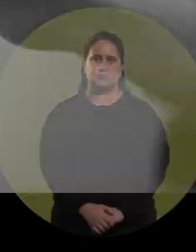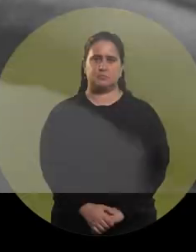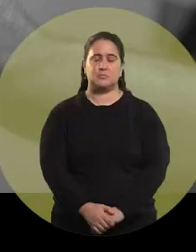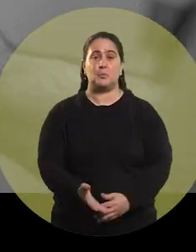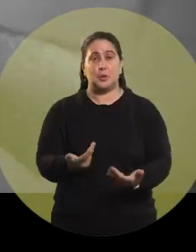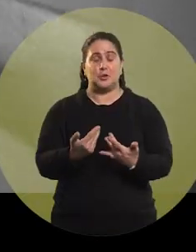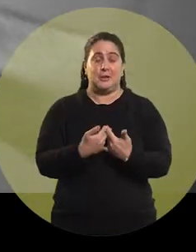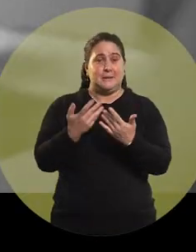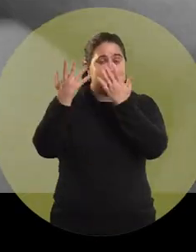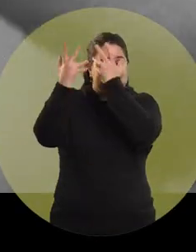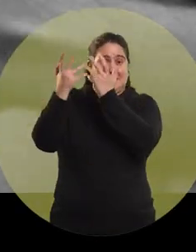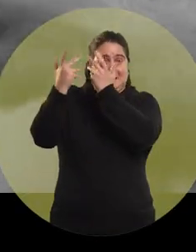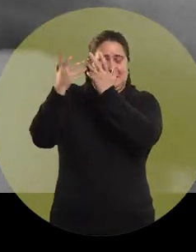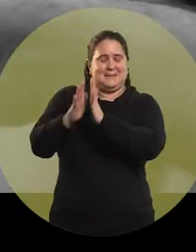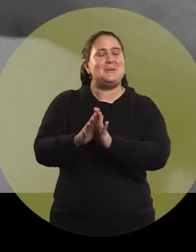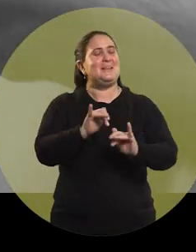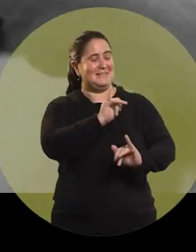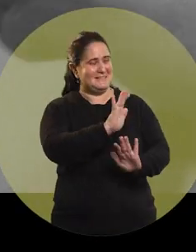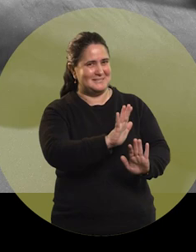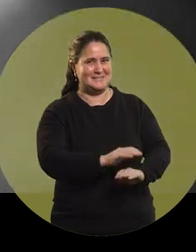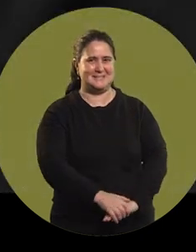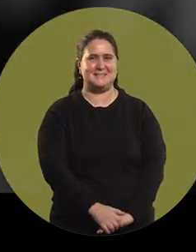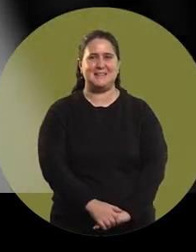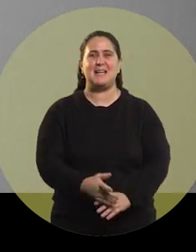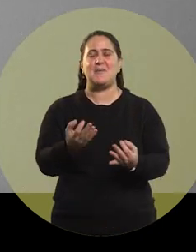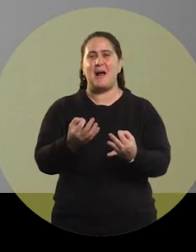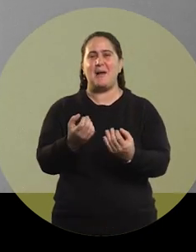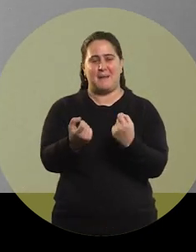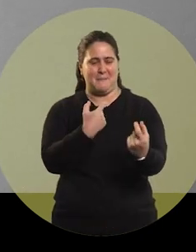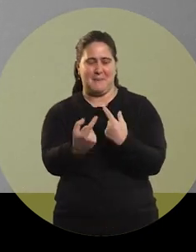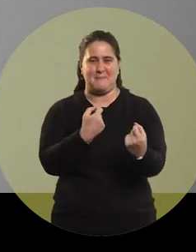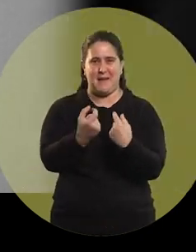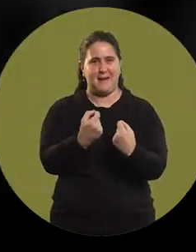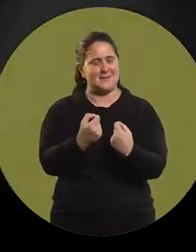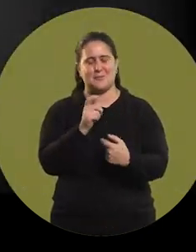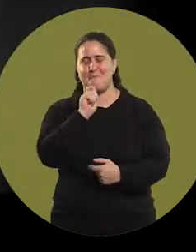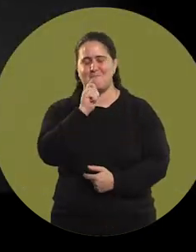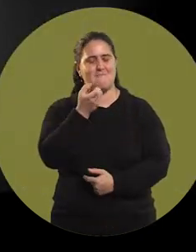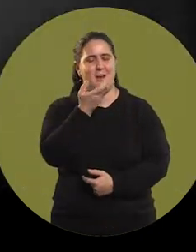Well, I'm still processing it. There you go, that's what I meant. The messages from the people were the best of all.